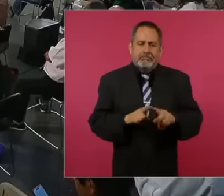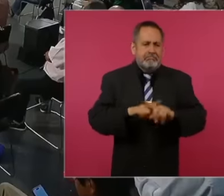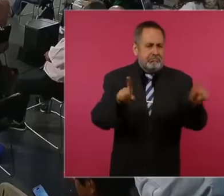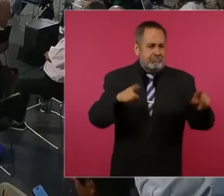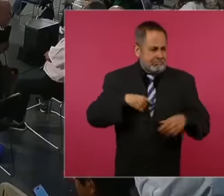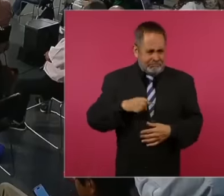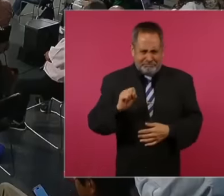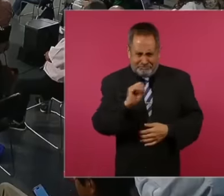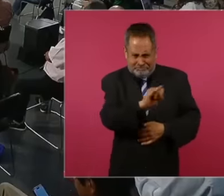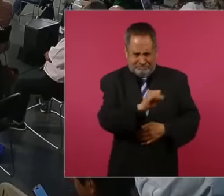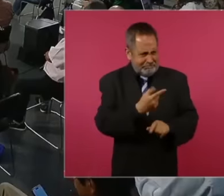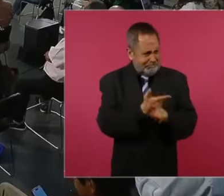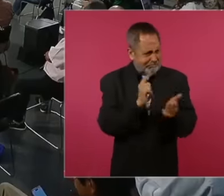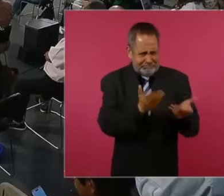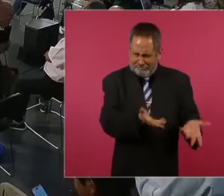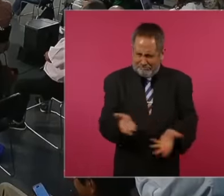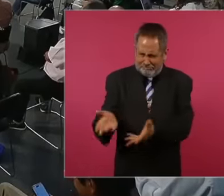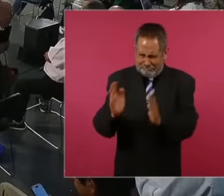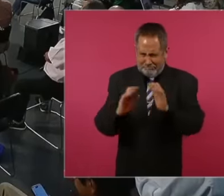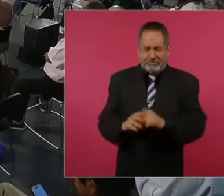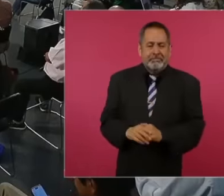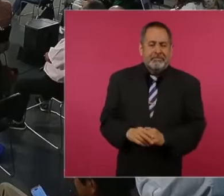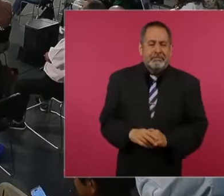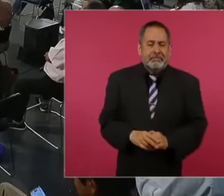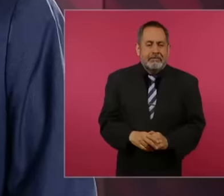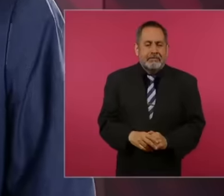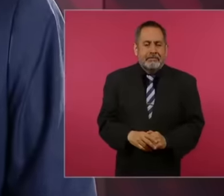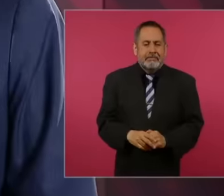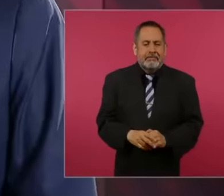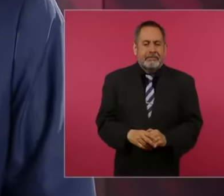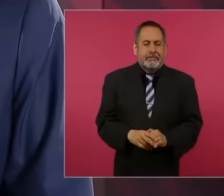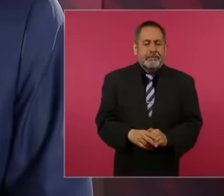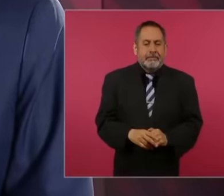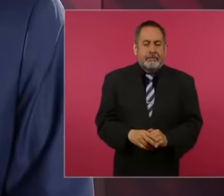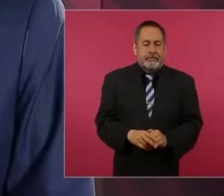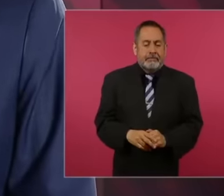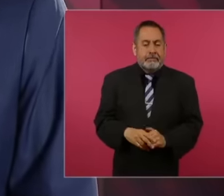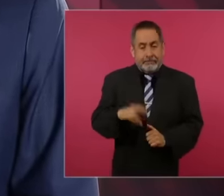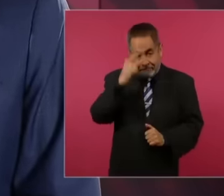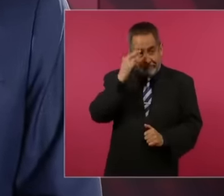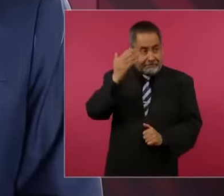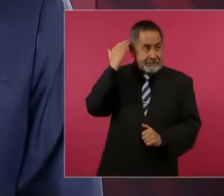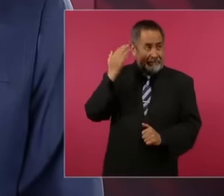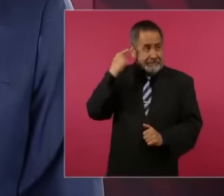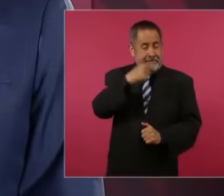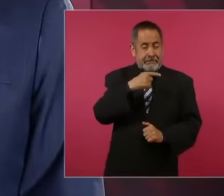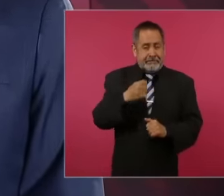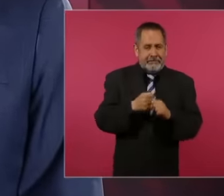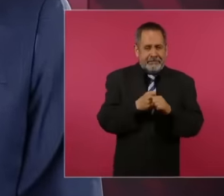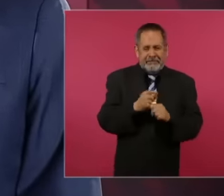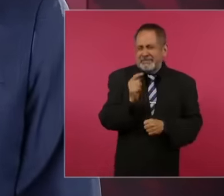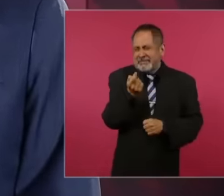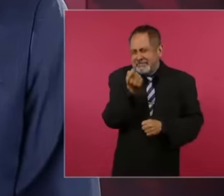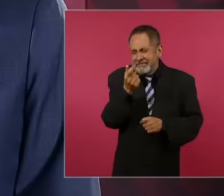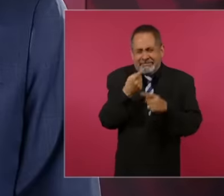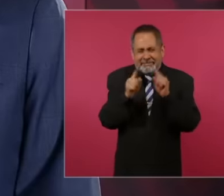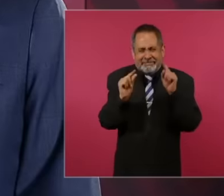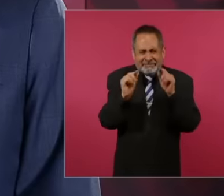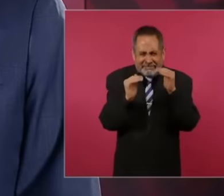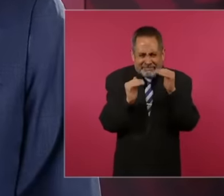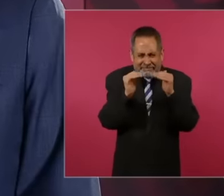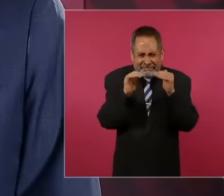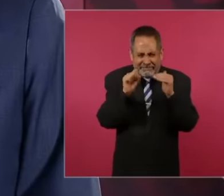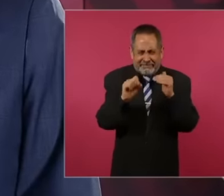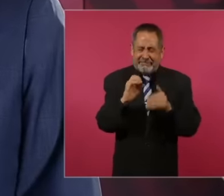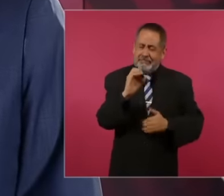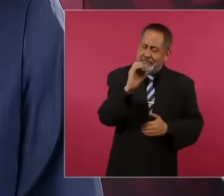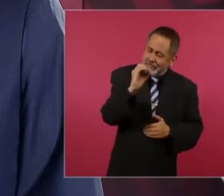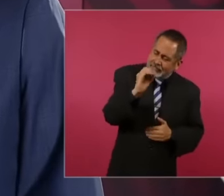of zero point